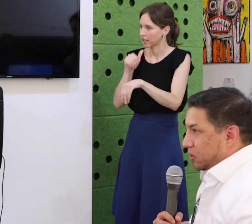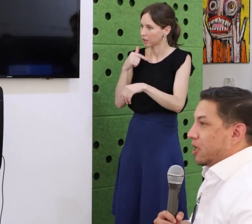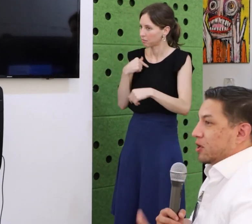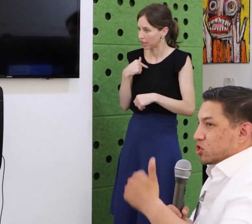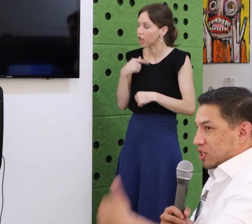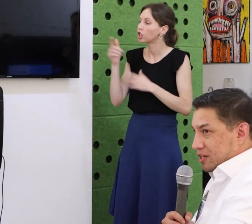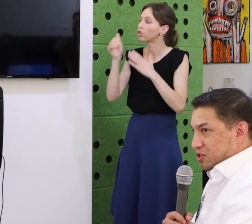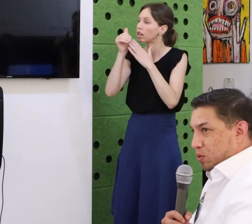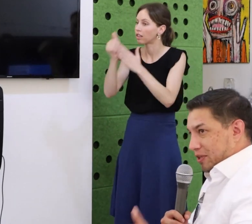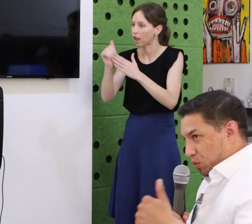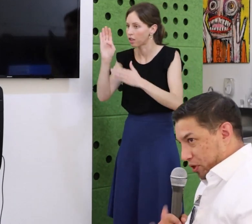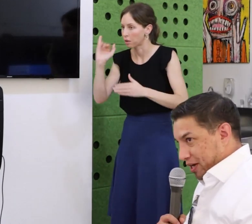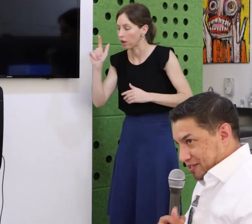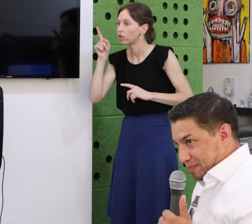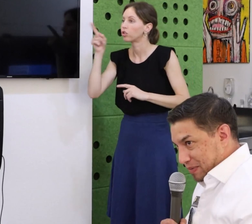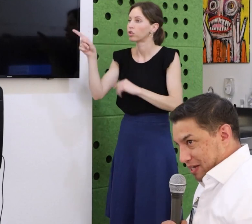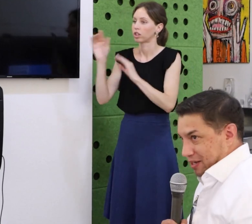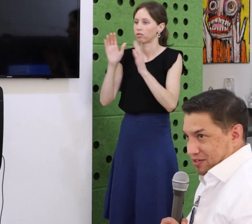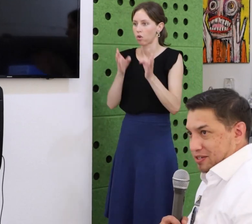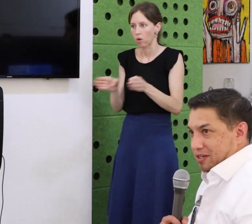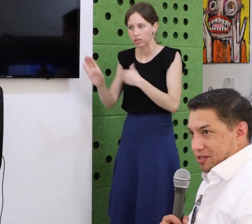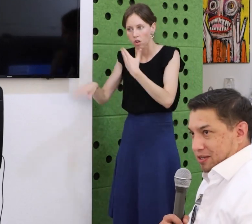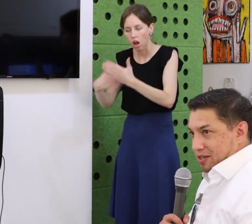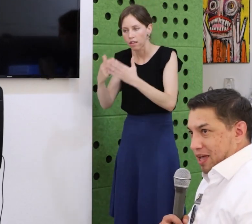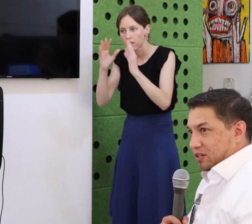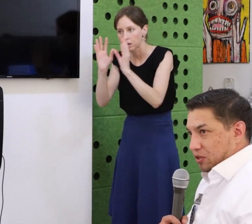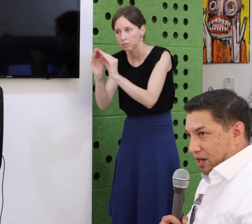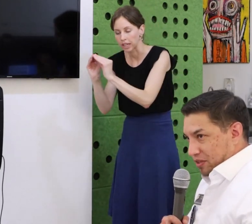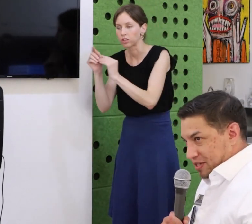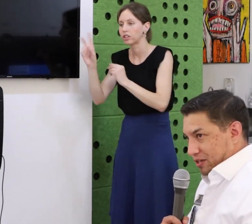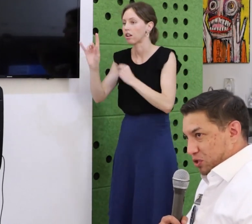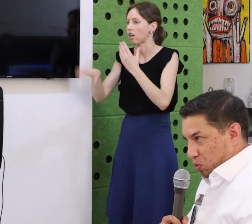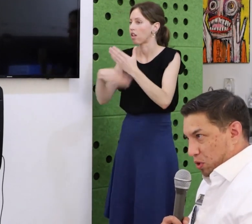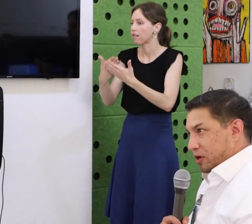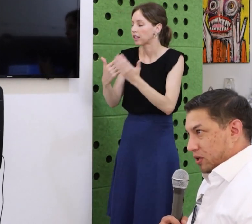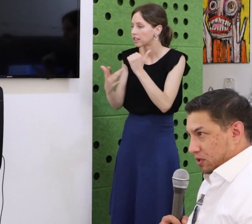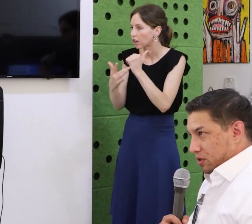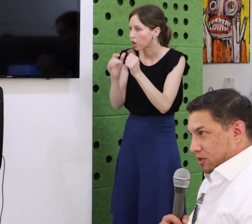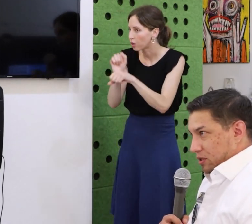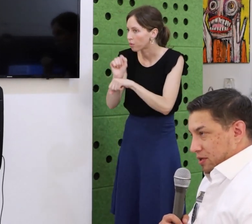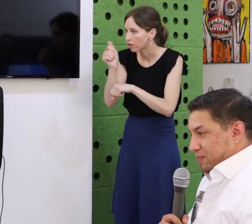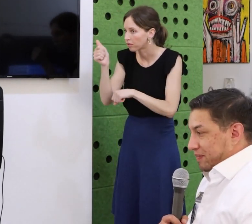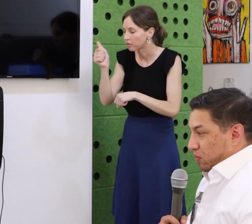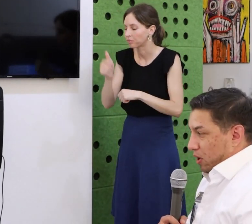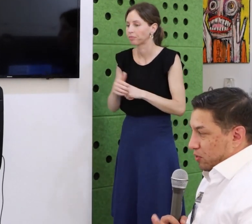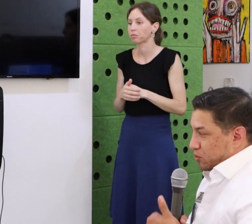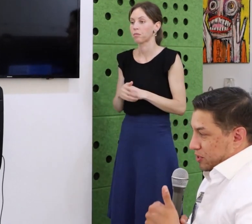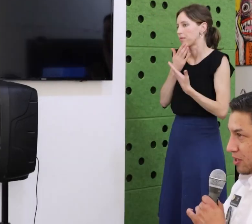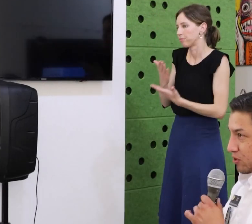She knows what it is like to be underestimated. Part of the reason why she has won this award is we do a lot of